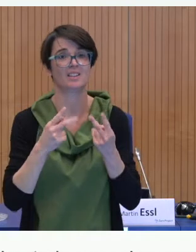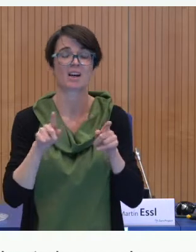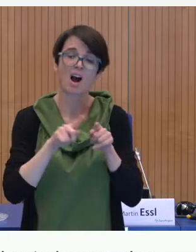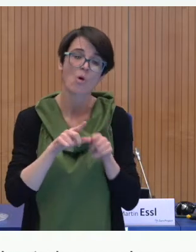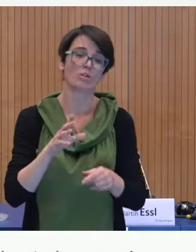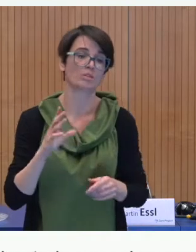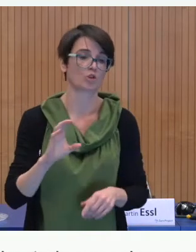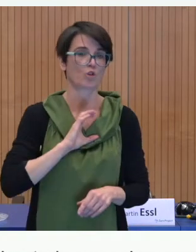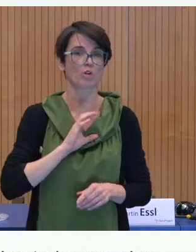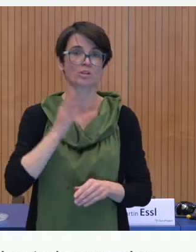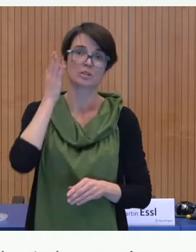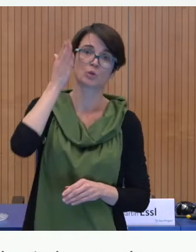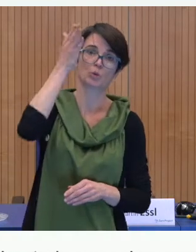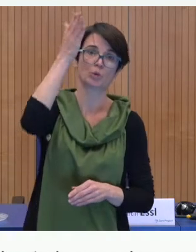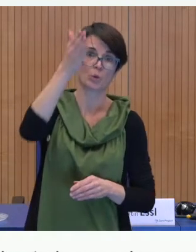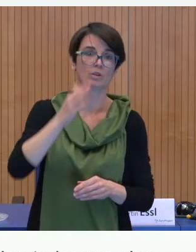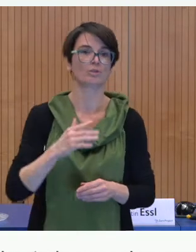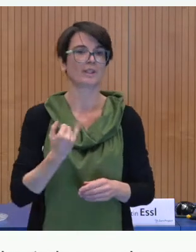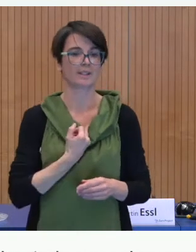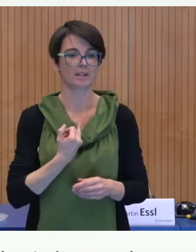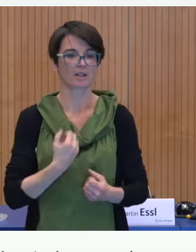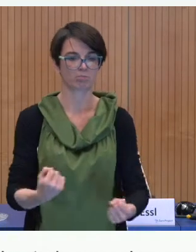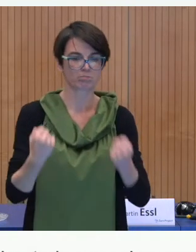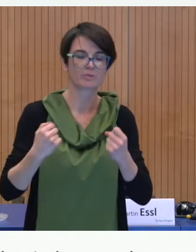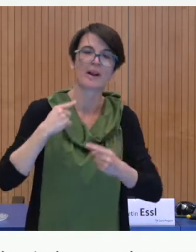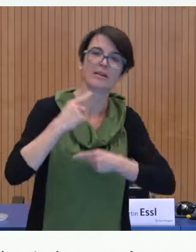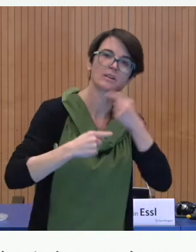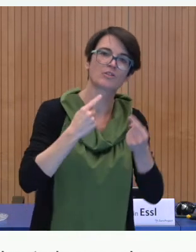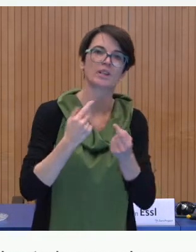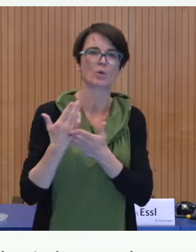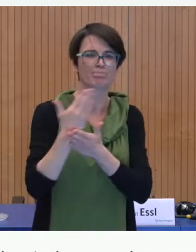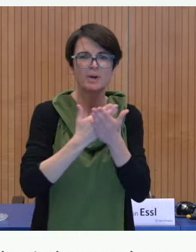birth on. Every child should get the chance to acquire it as a first language,